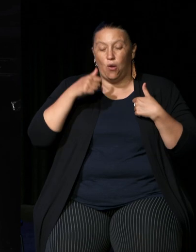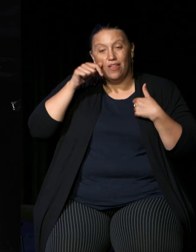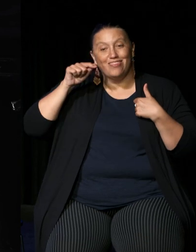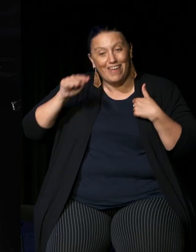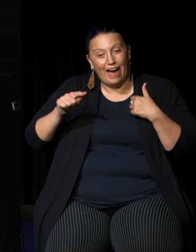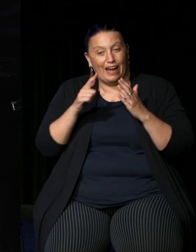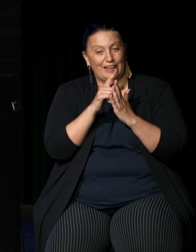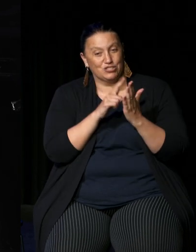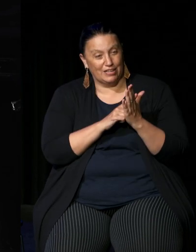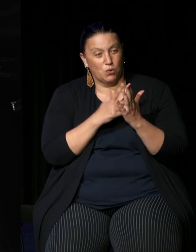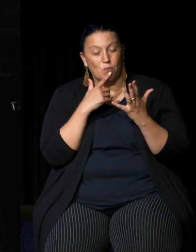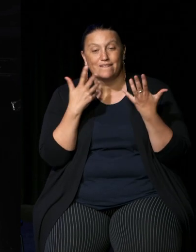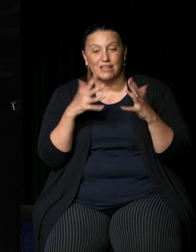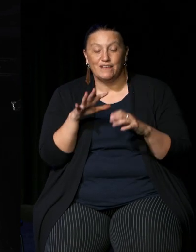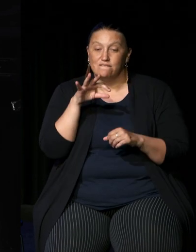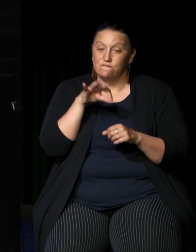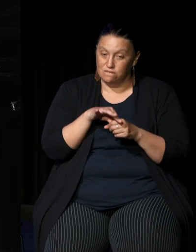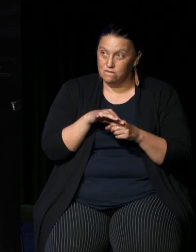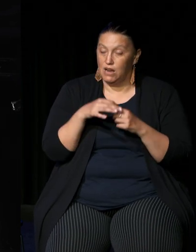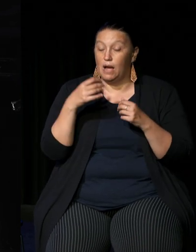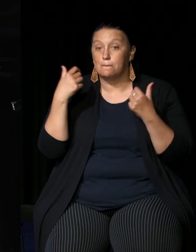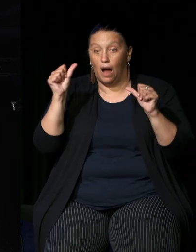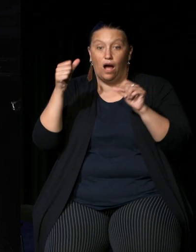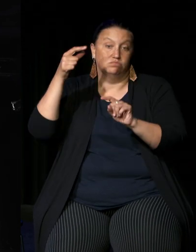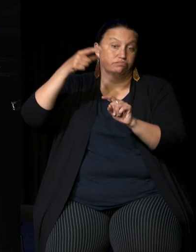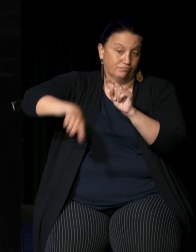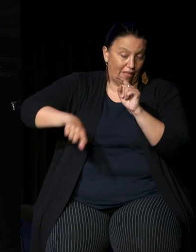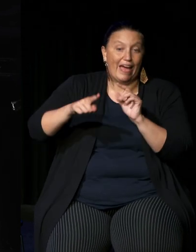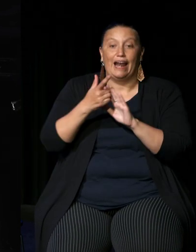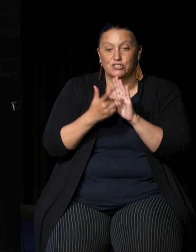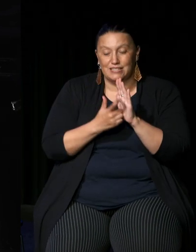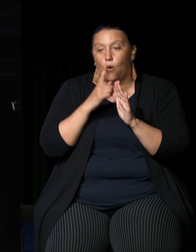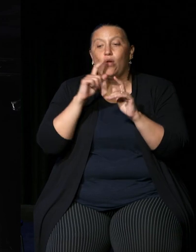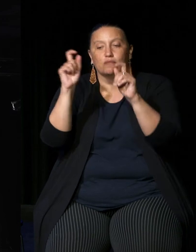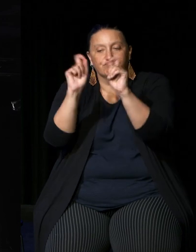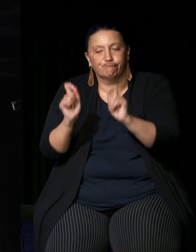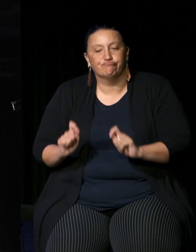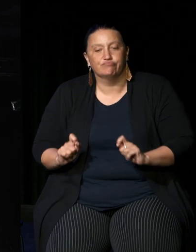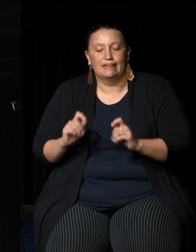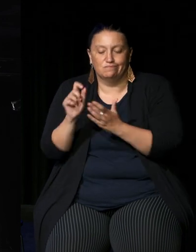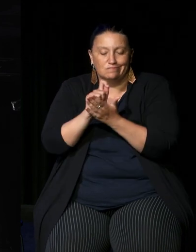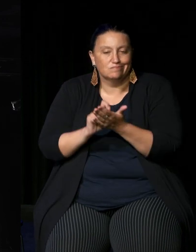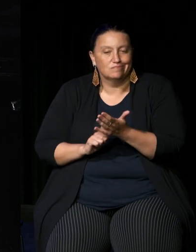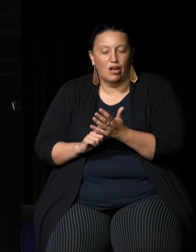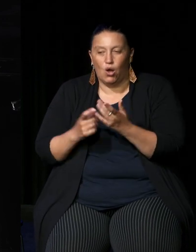once the voice of referendum is successful that legislation will be developed then in close um